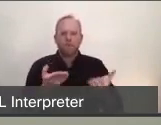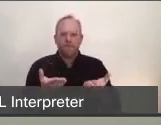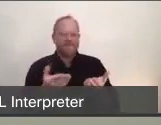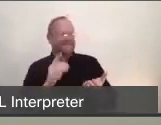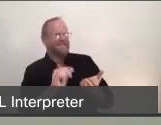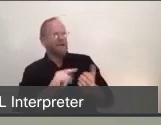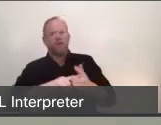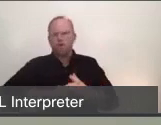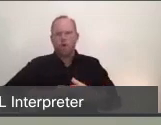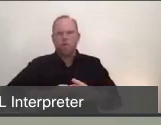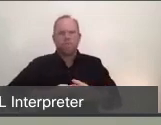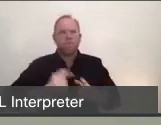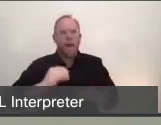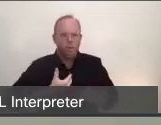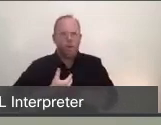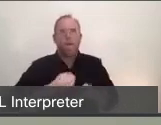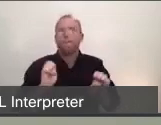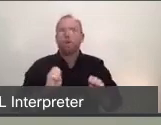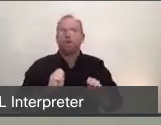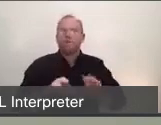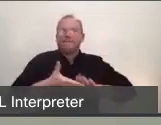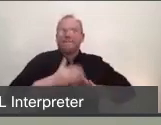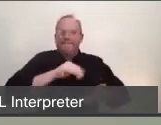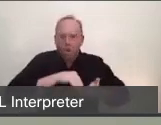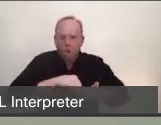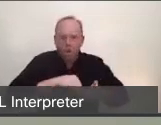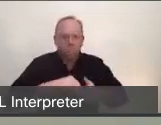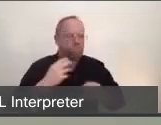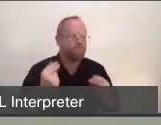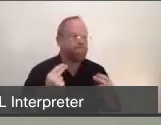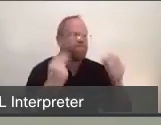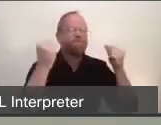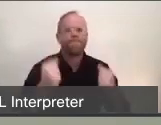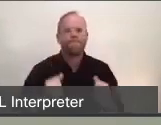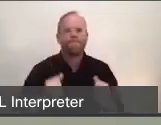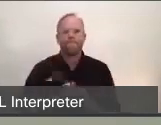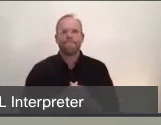our own Emergency Operations Center, bring the support we needed to accelerate our response